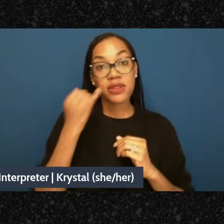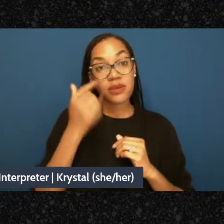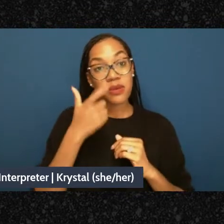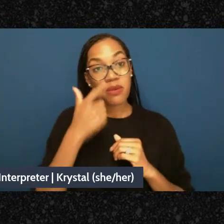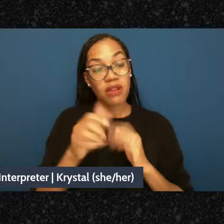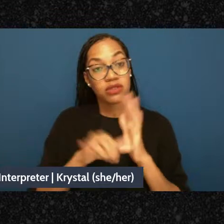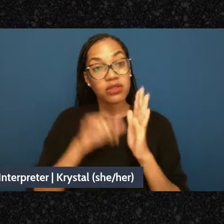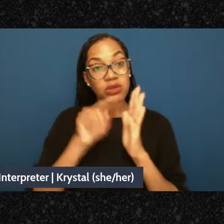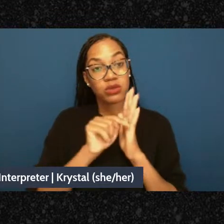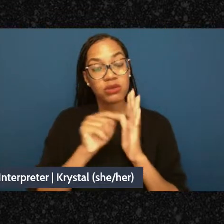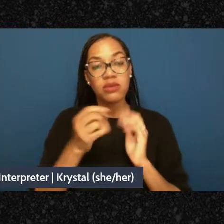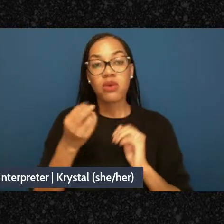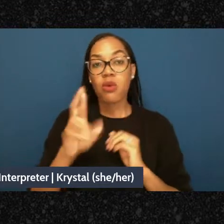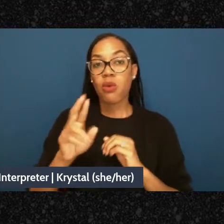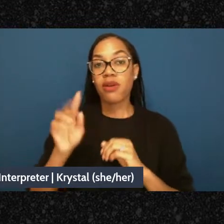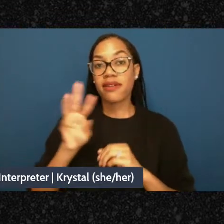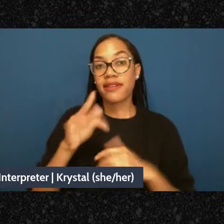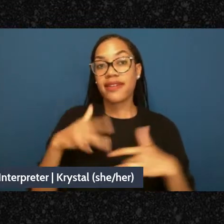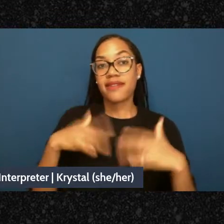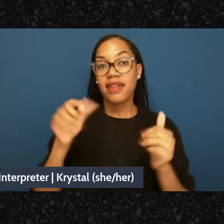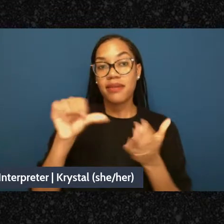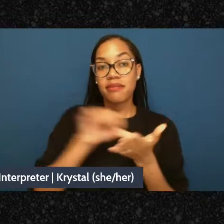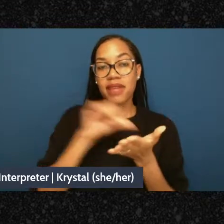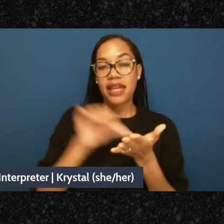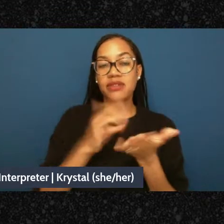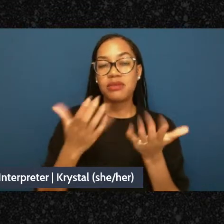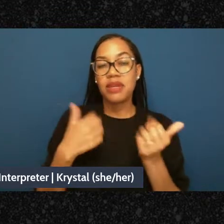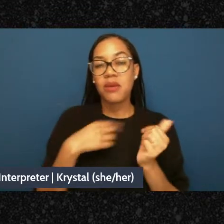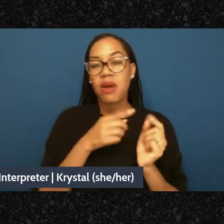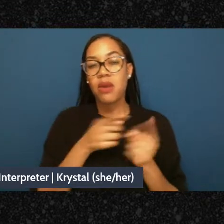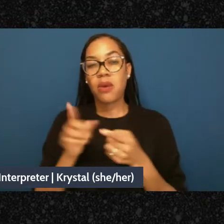page you might want to switch over to YouTube so you can participate in the chat that way.